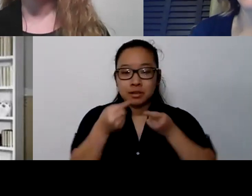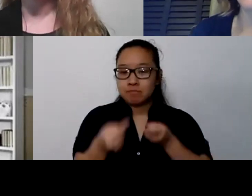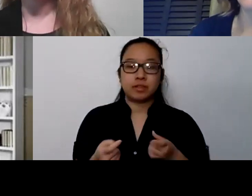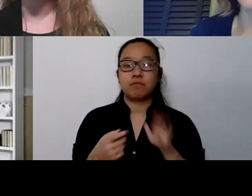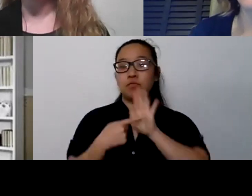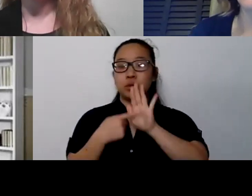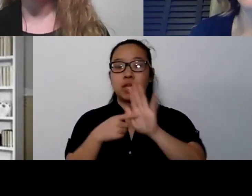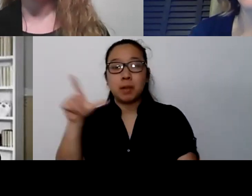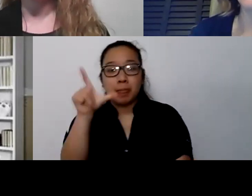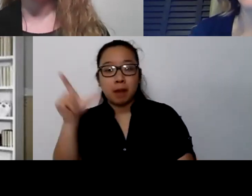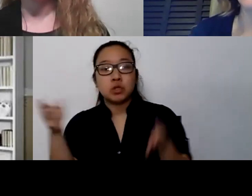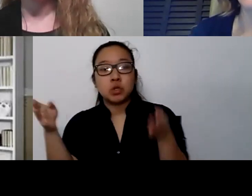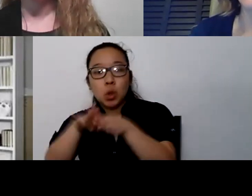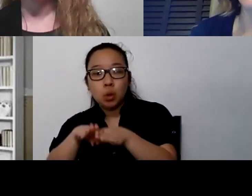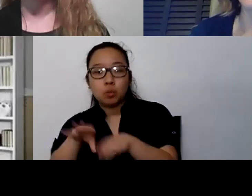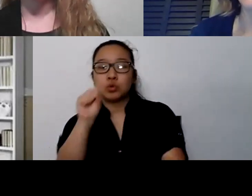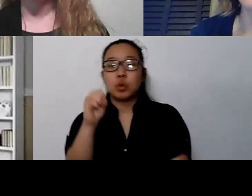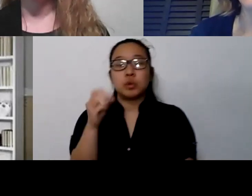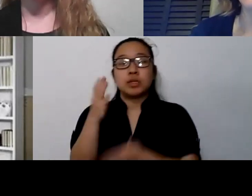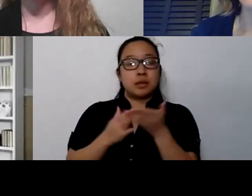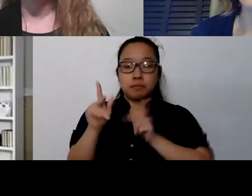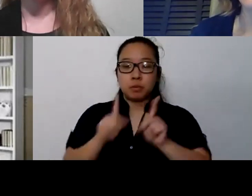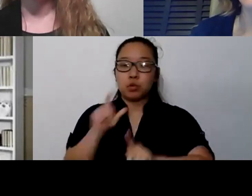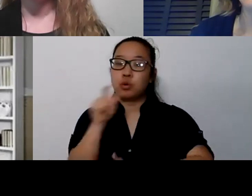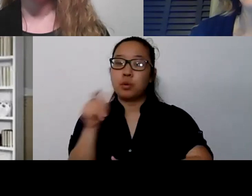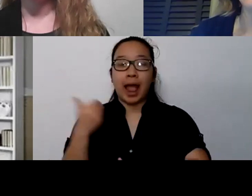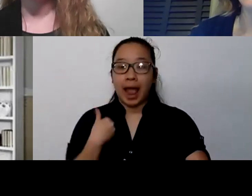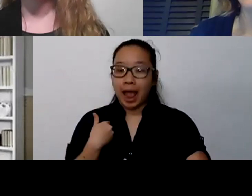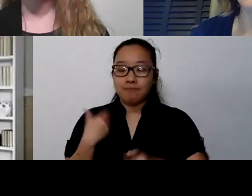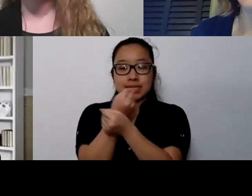or on our cool transportation, or in our soup kitchen, you know, harbor,